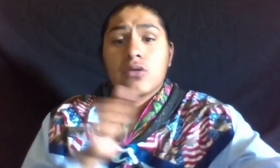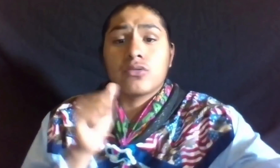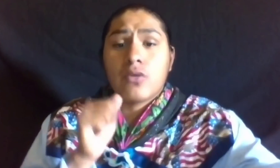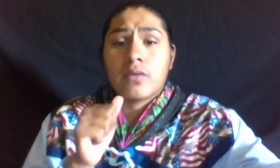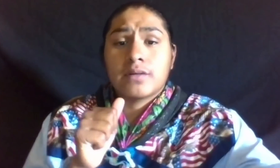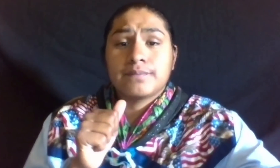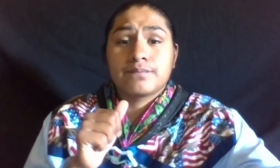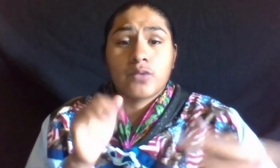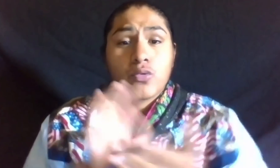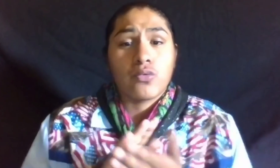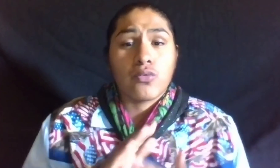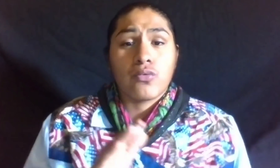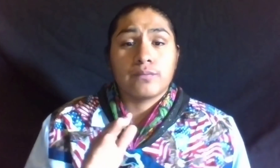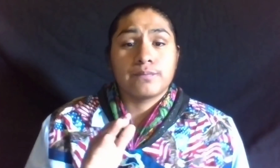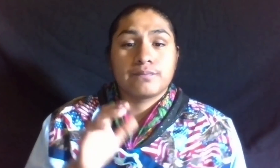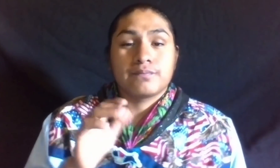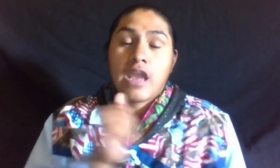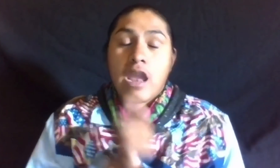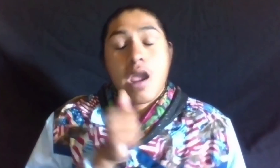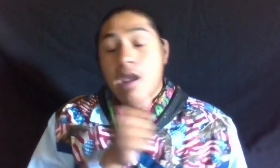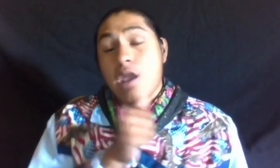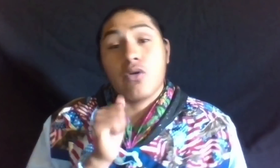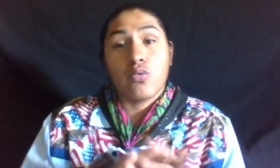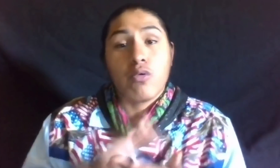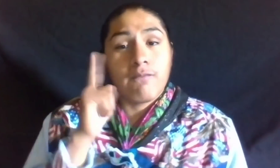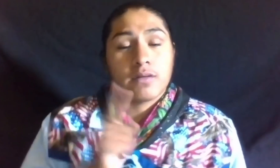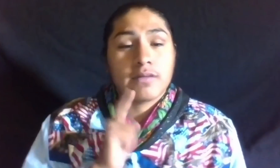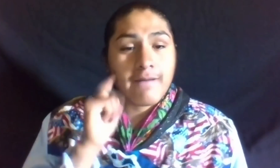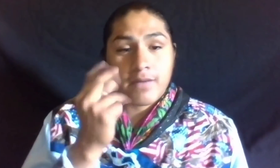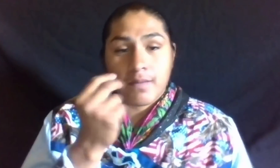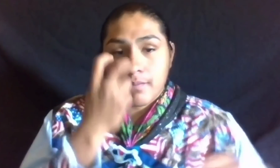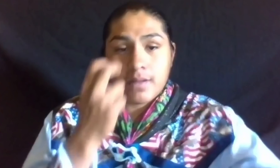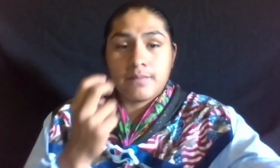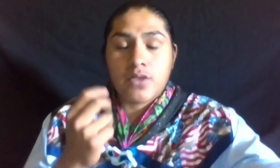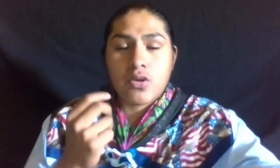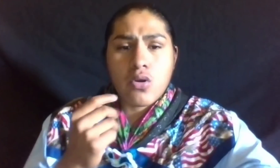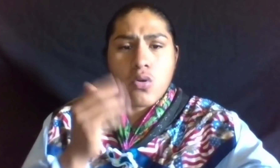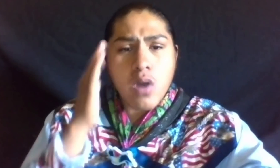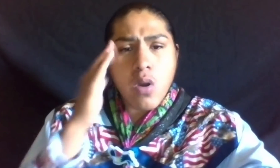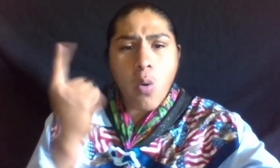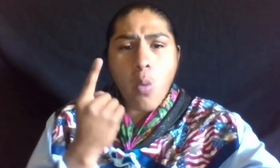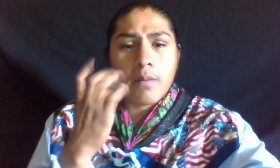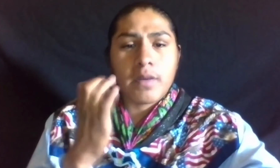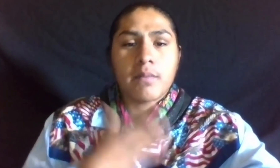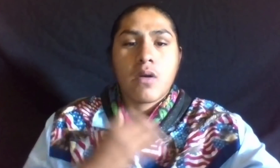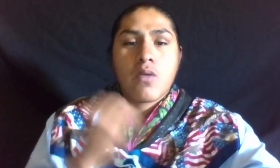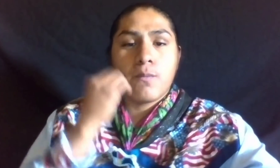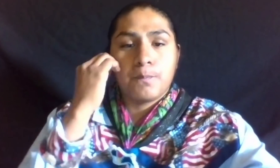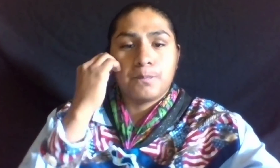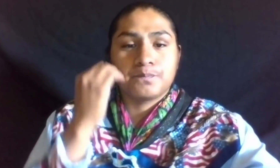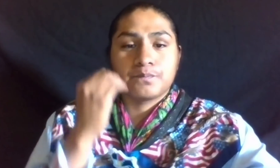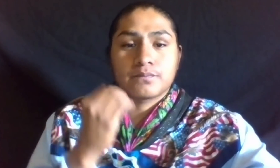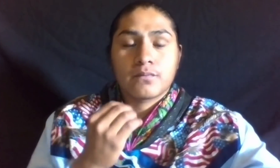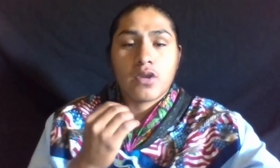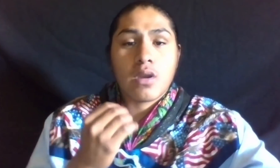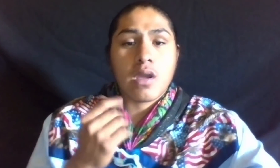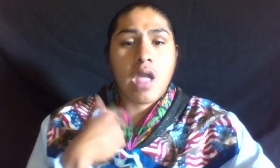ARIZONA STATE SCHOOLS FOT THE DEAF AND BLIND WILL ALWAYS BE MY HOME.